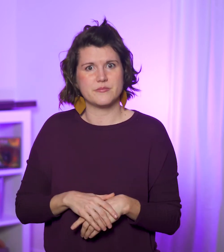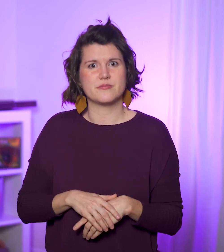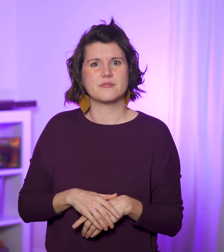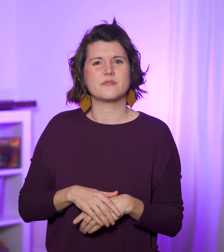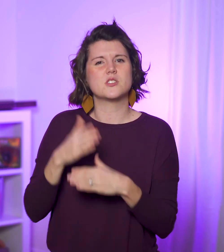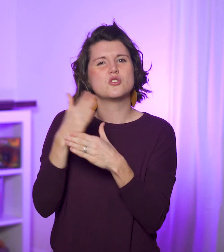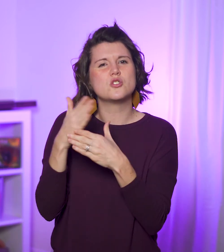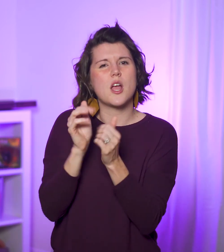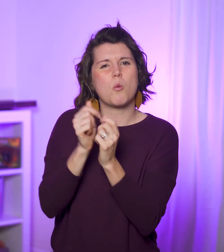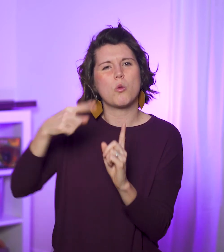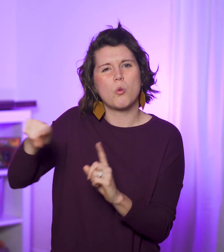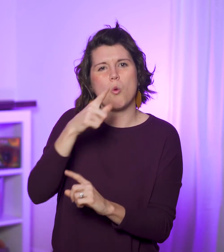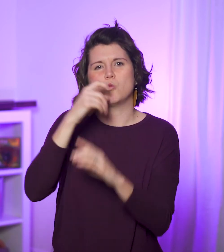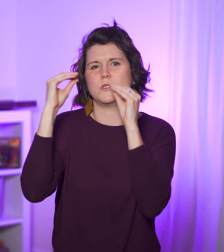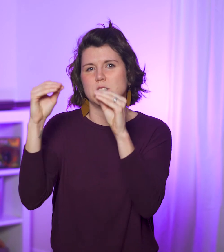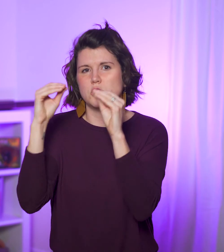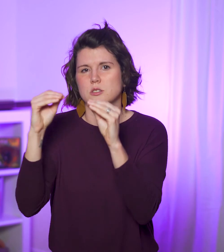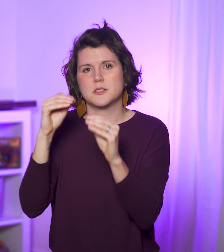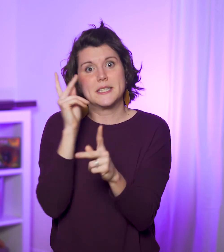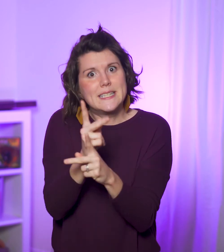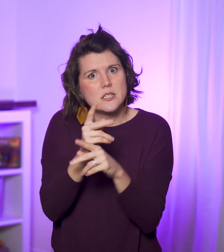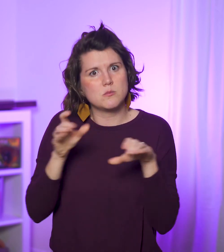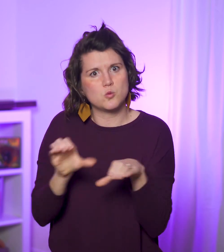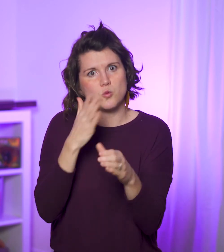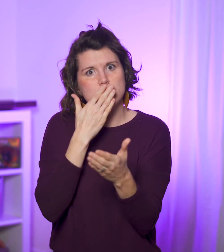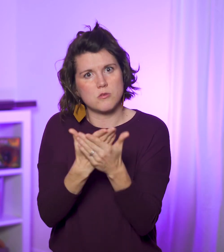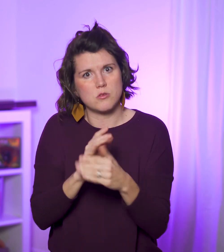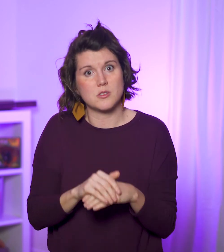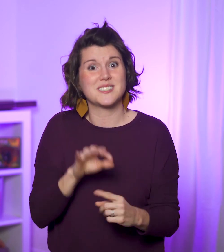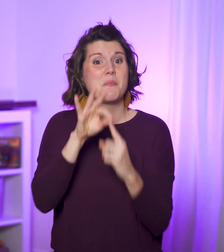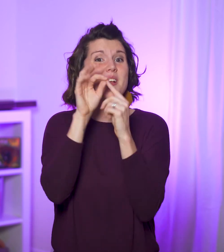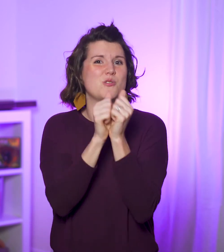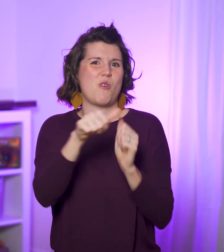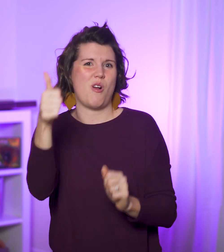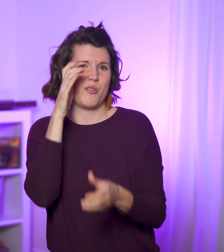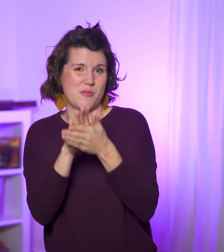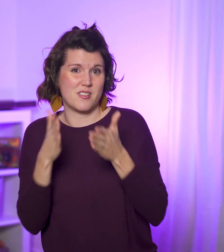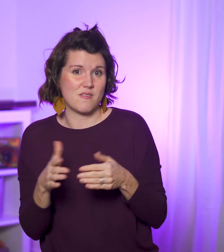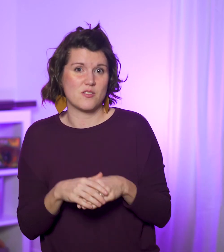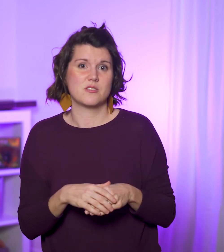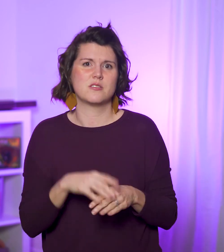Share with those who teach, and don’t tire of doing good— especially to other believers.